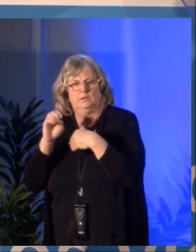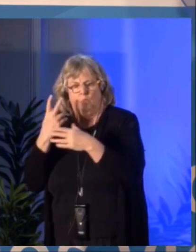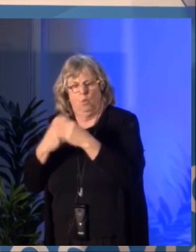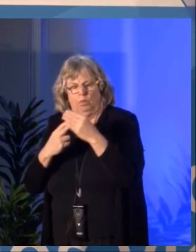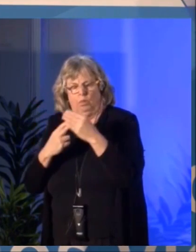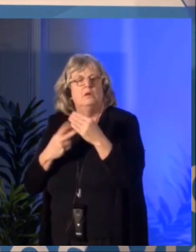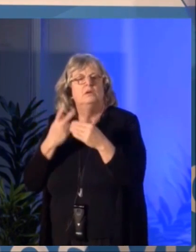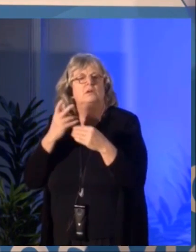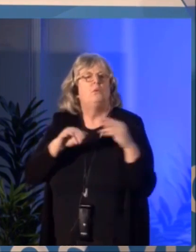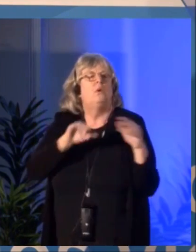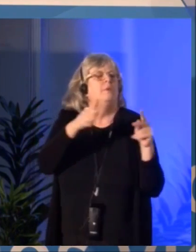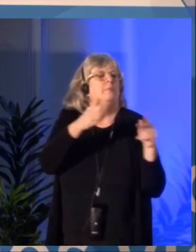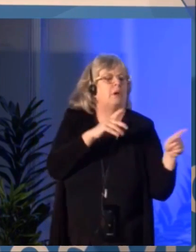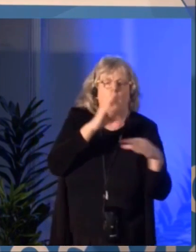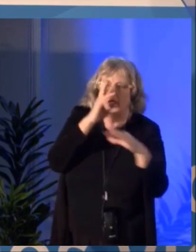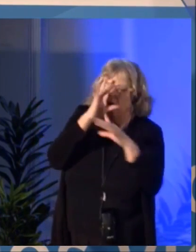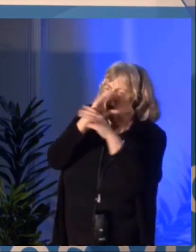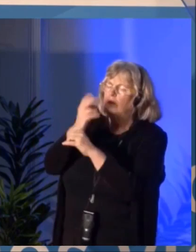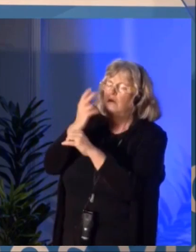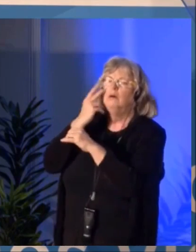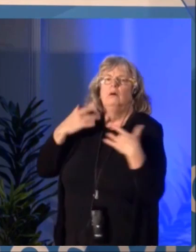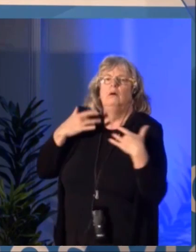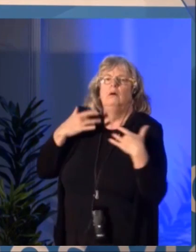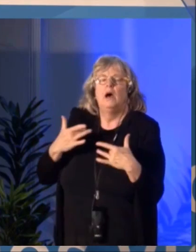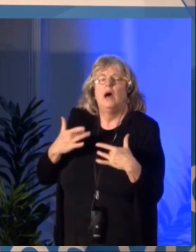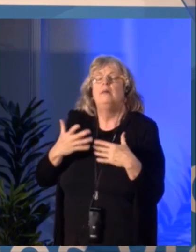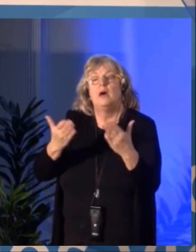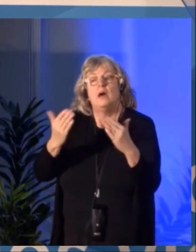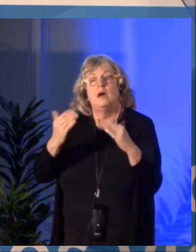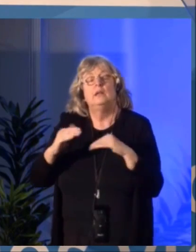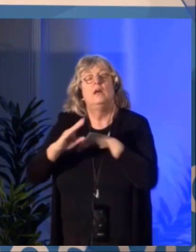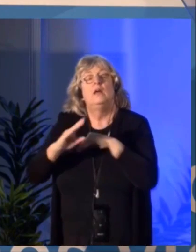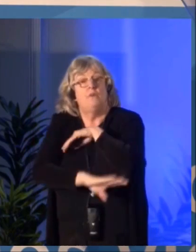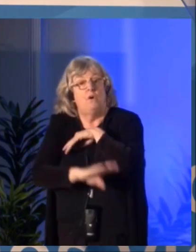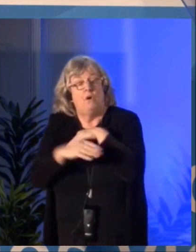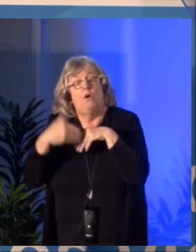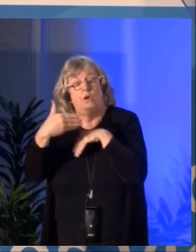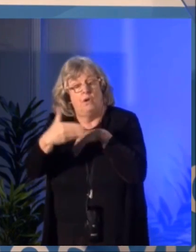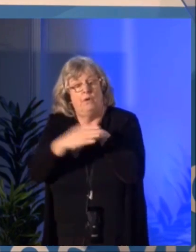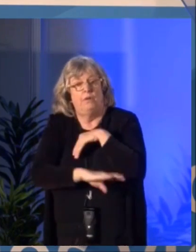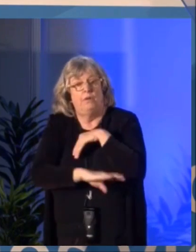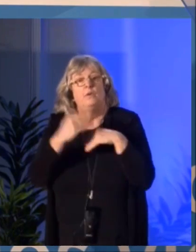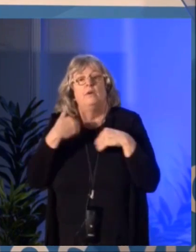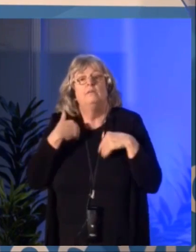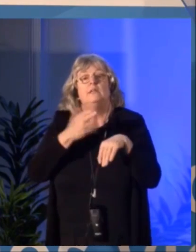and regional distribution of community. At least one quarter of the participants